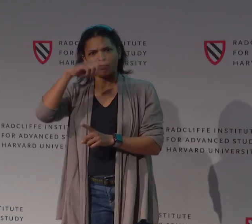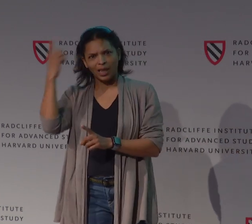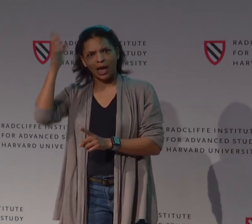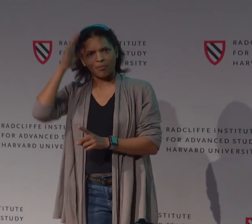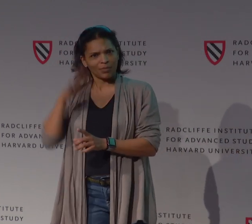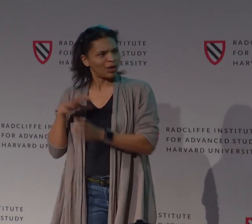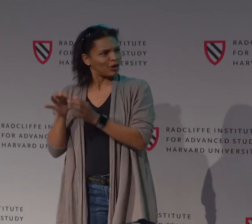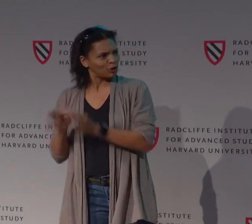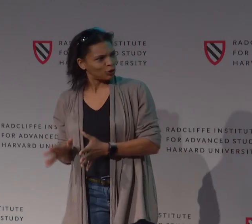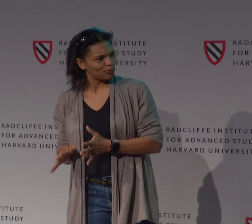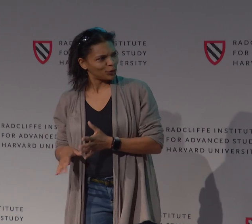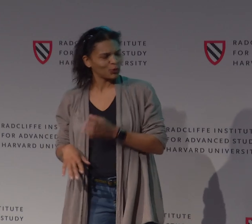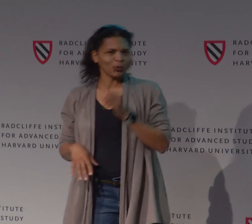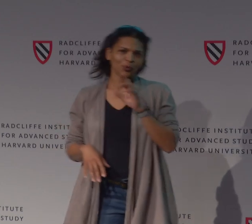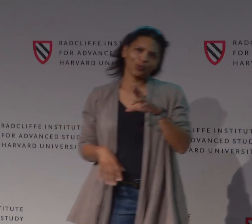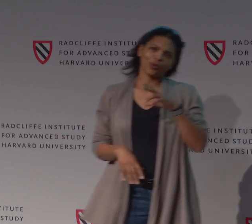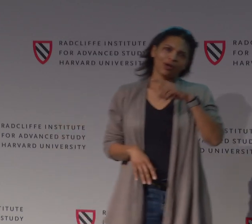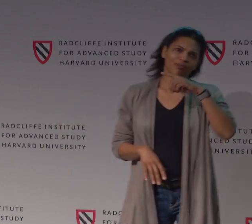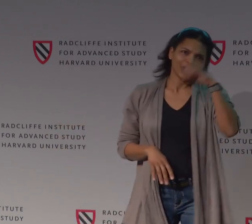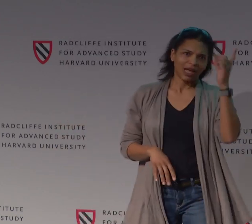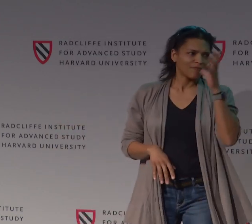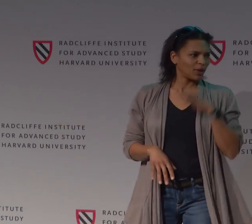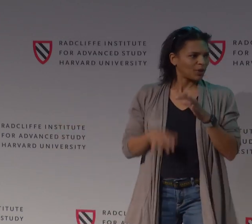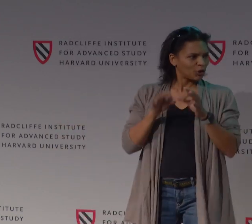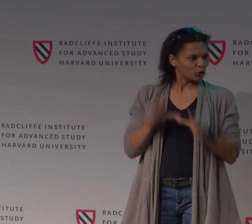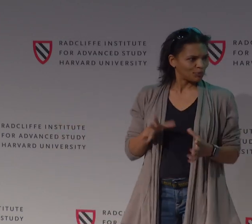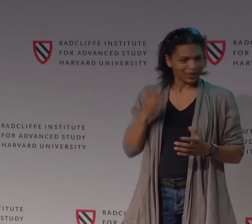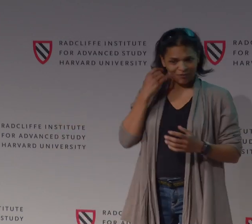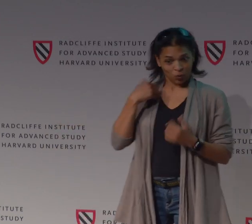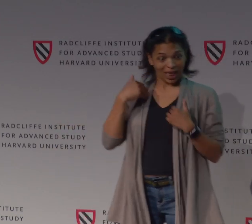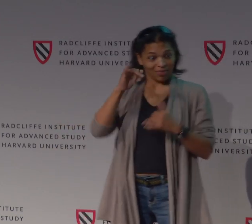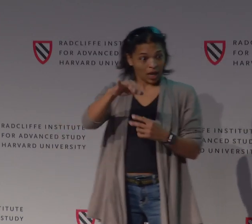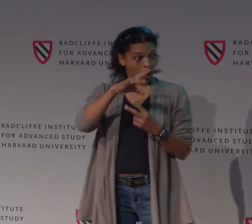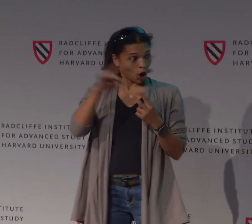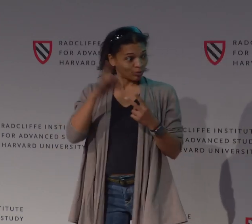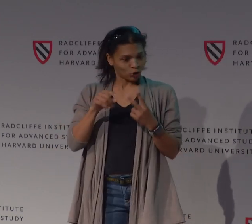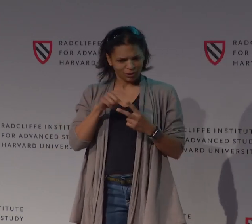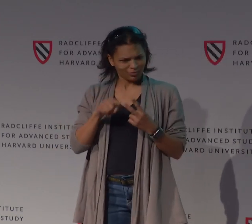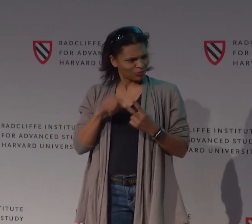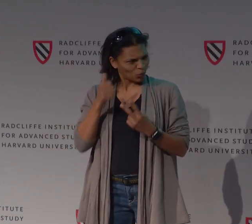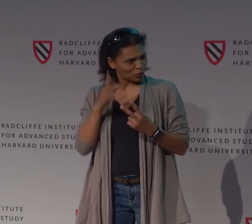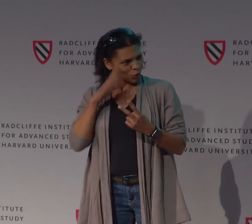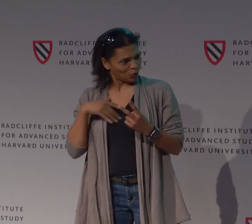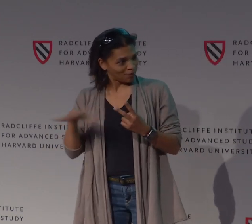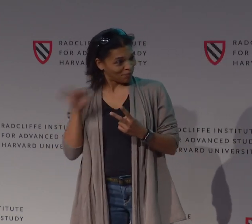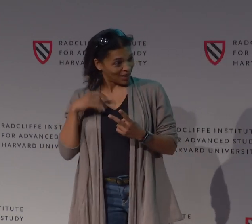Now, how does that go as far as the perspective of assigning that person? Is there an option?